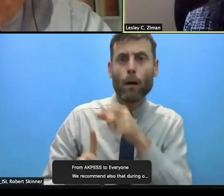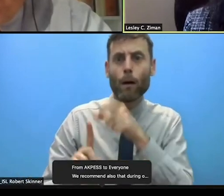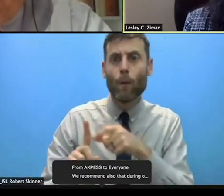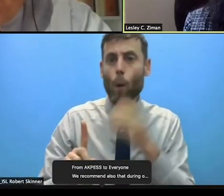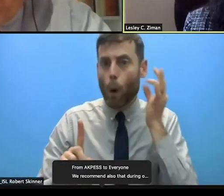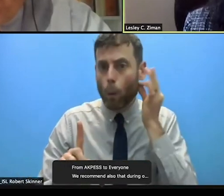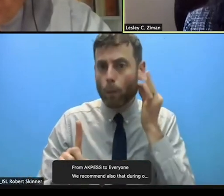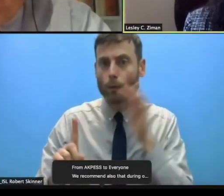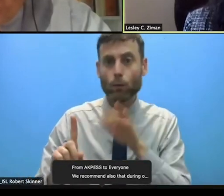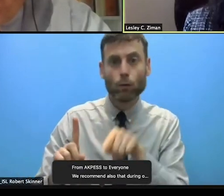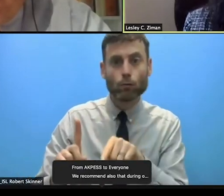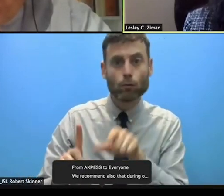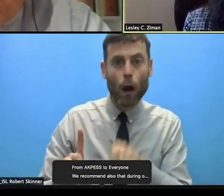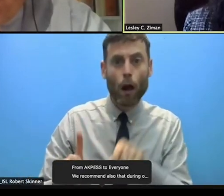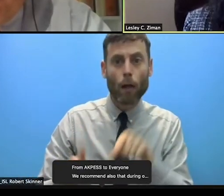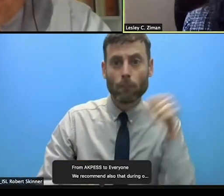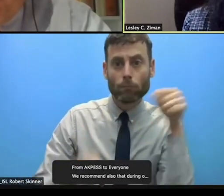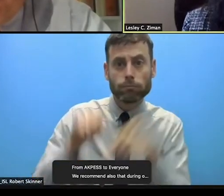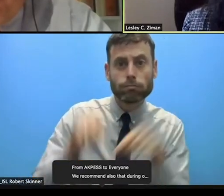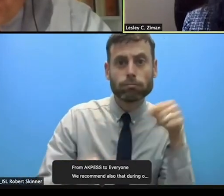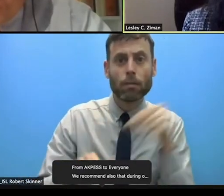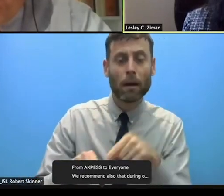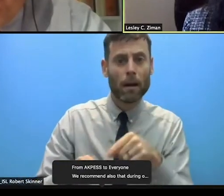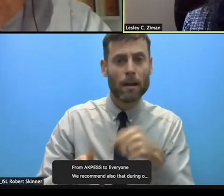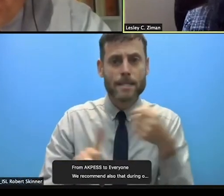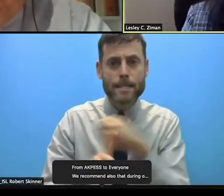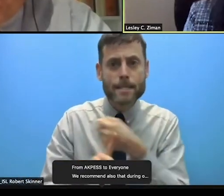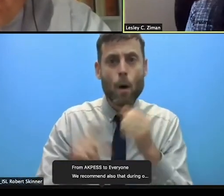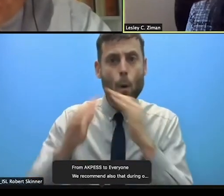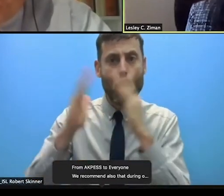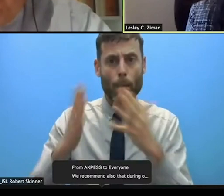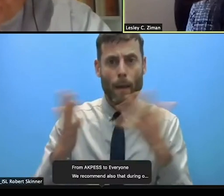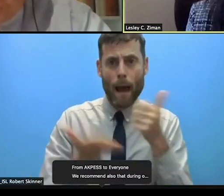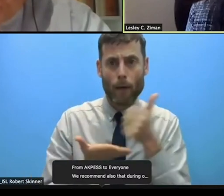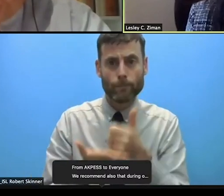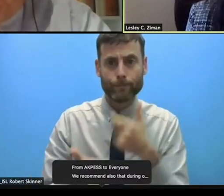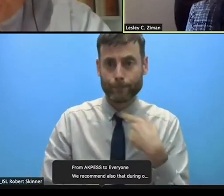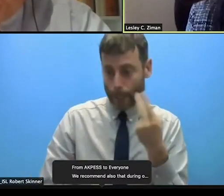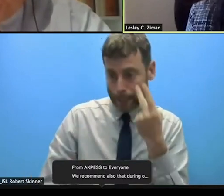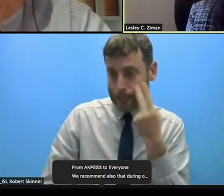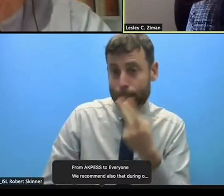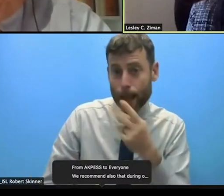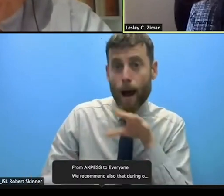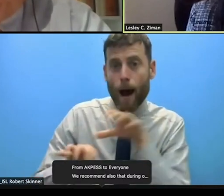domestic and gender based violence. Our partners are implementing prevention and